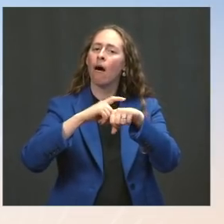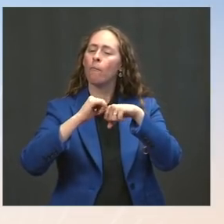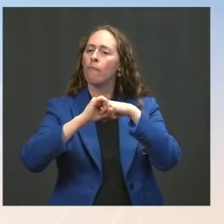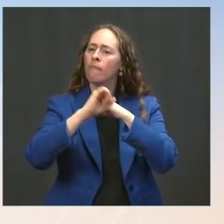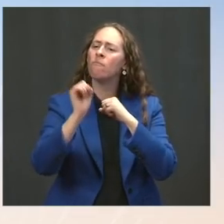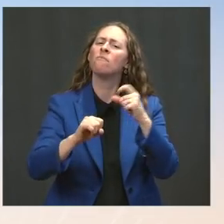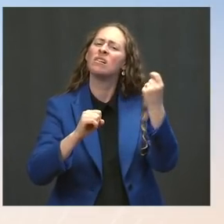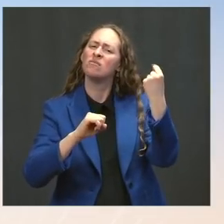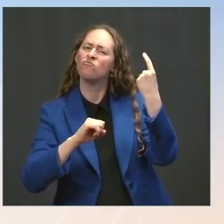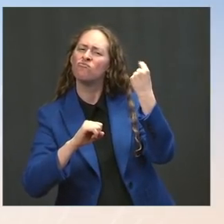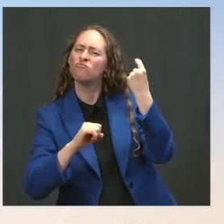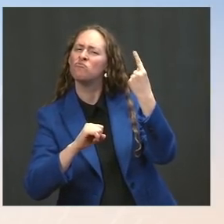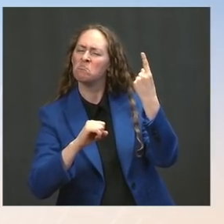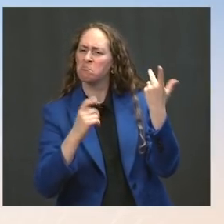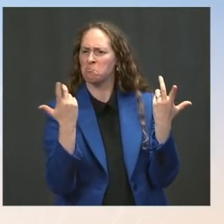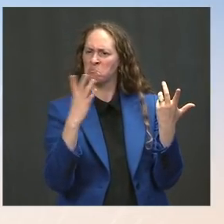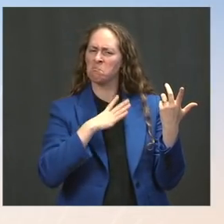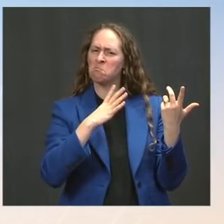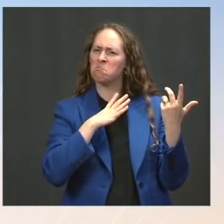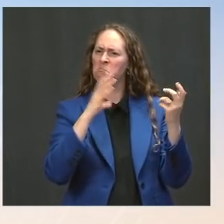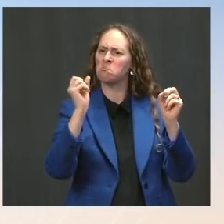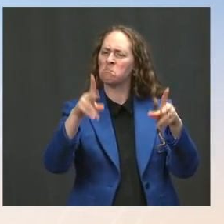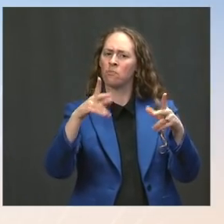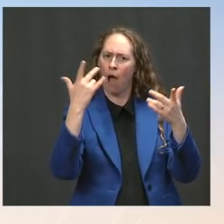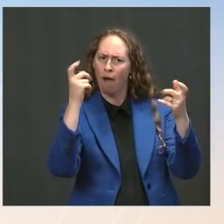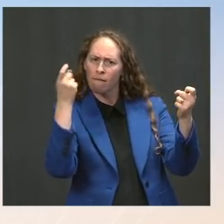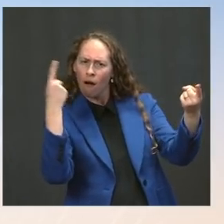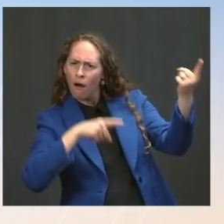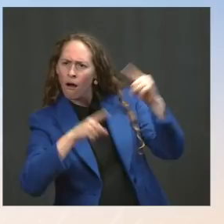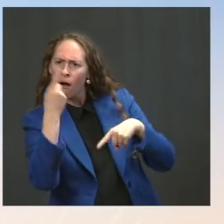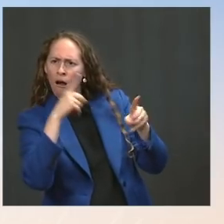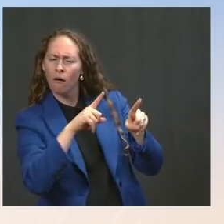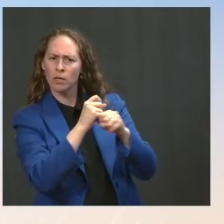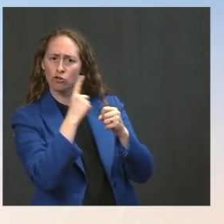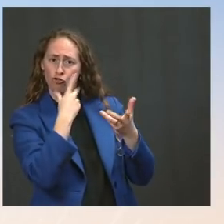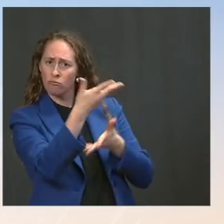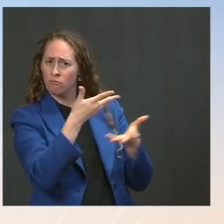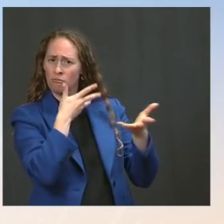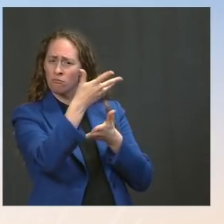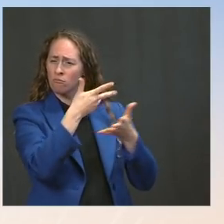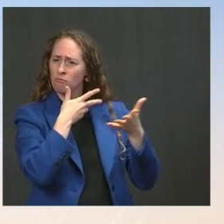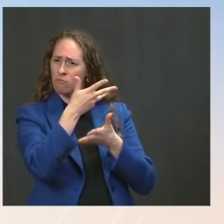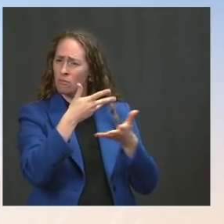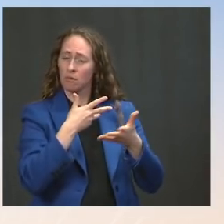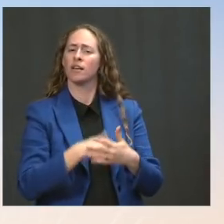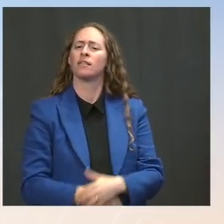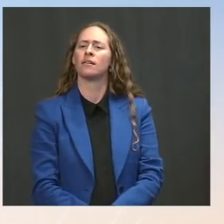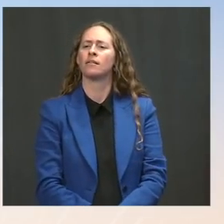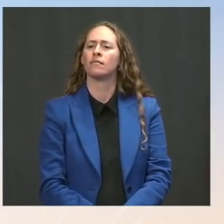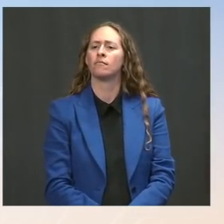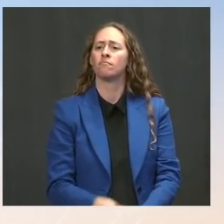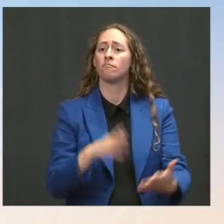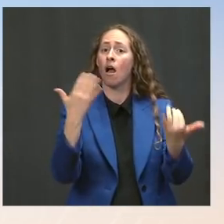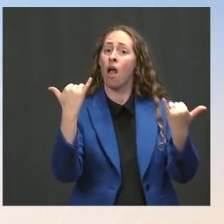on our part and theirs. As we always are at this point in the negotiations, we're in close touch with Republicans and Democrats on the Hill about this,